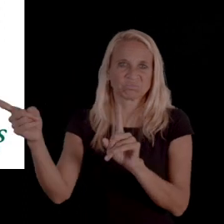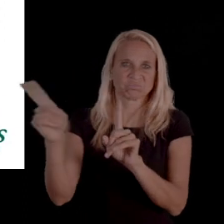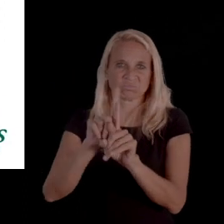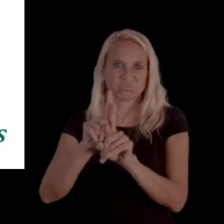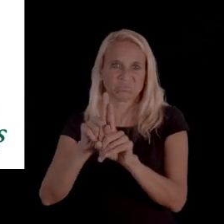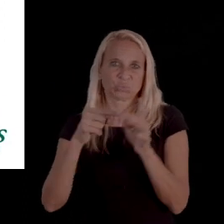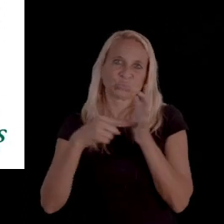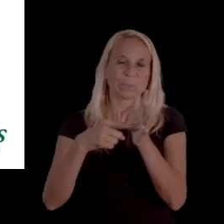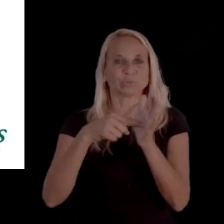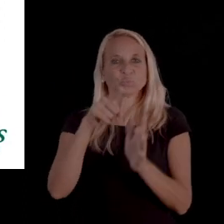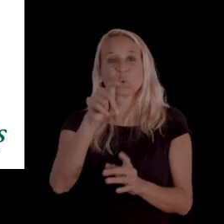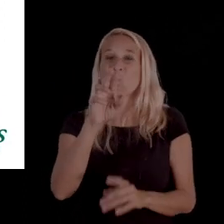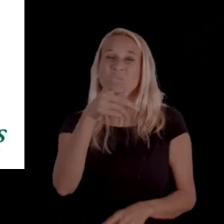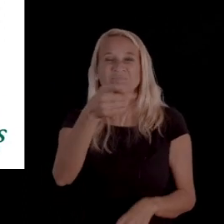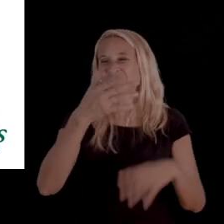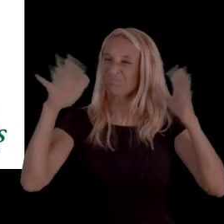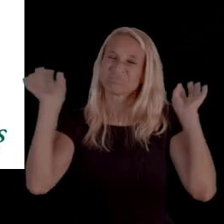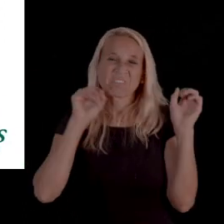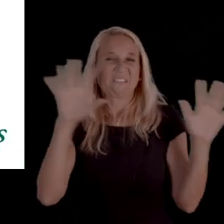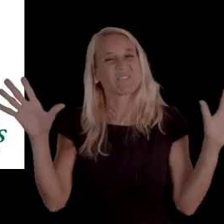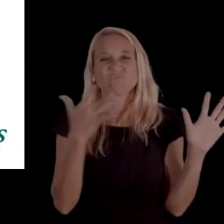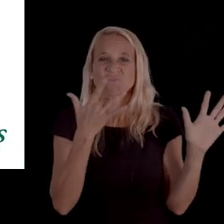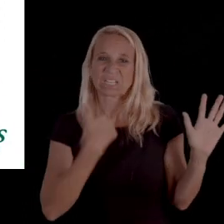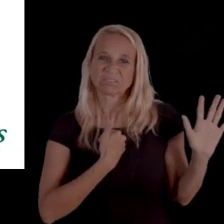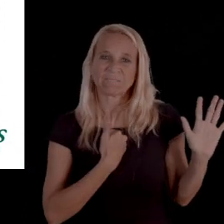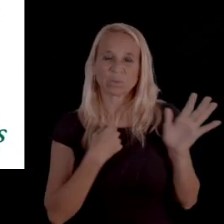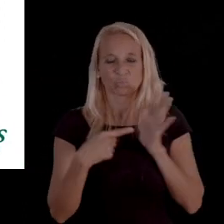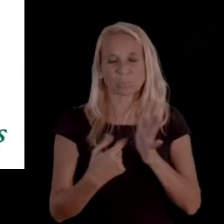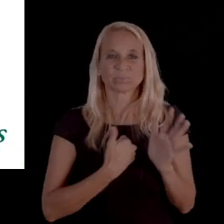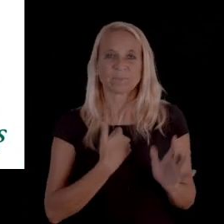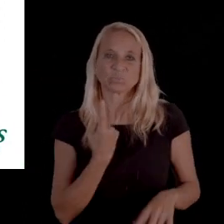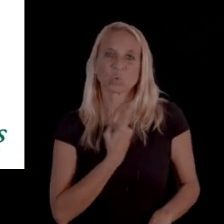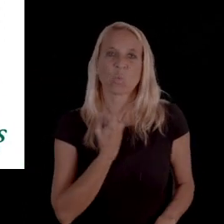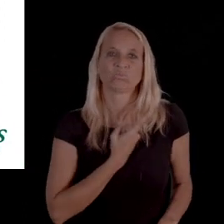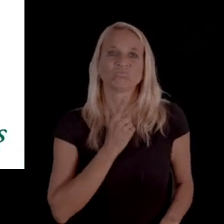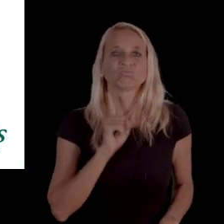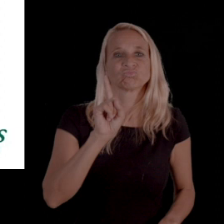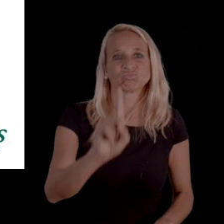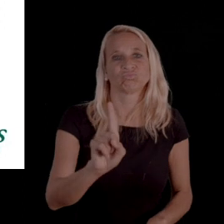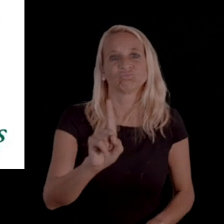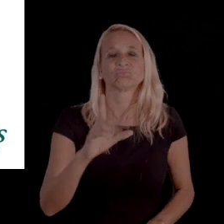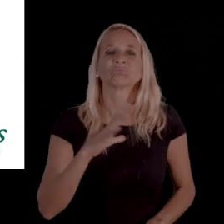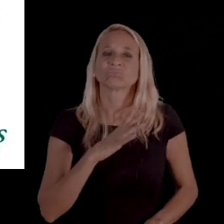if you so choose to represent you or represent yourself with them.